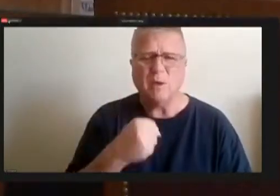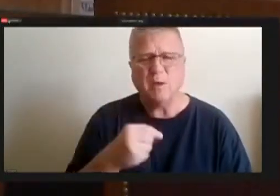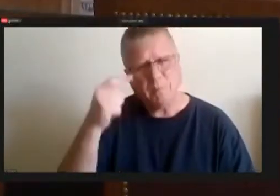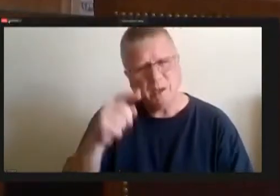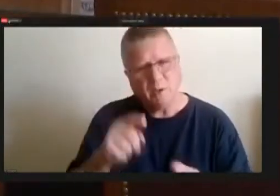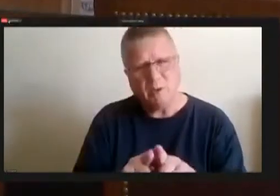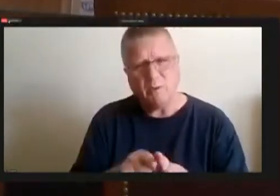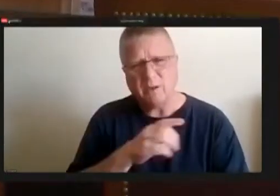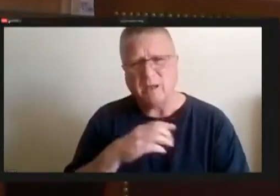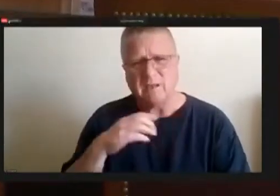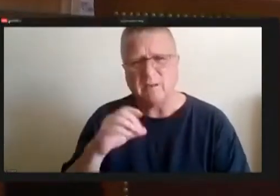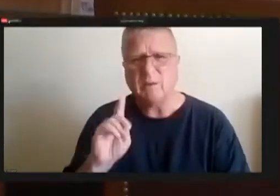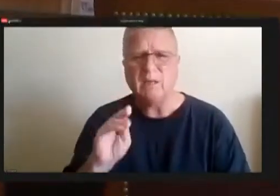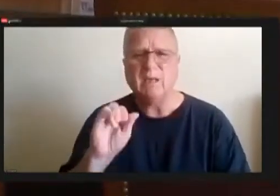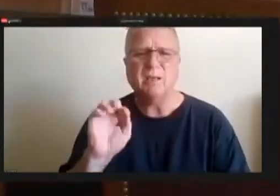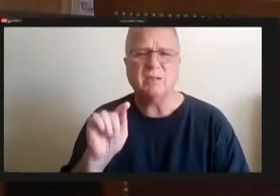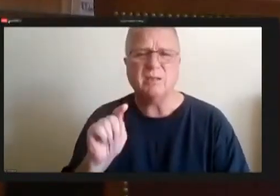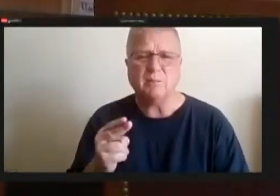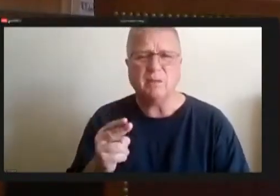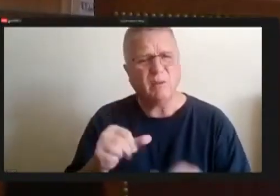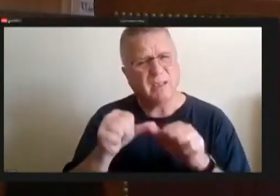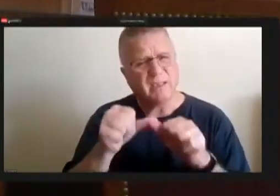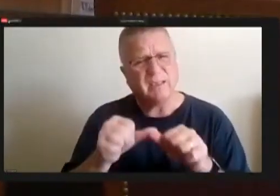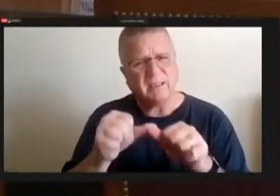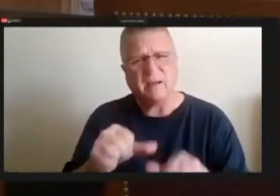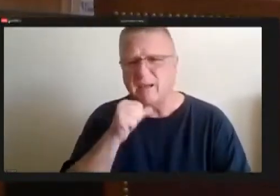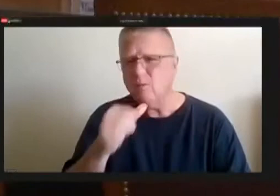I don't want to have a great track of red truck and a blue truck.